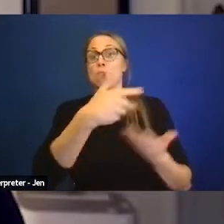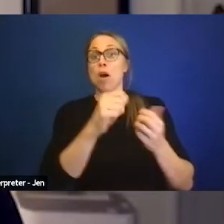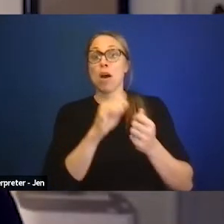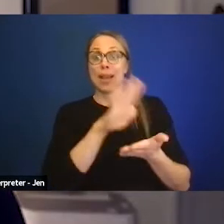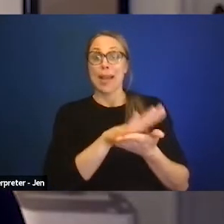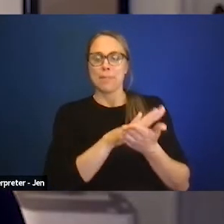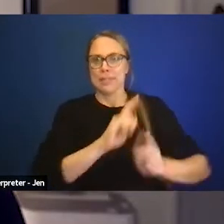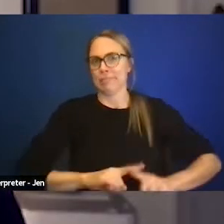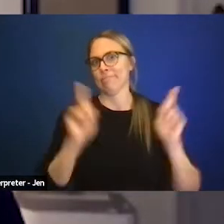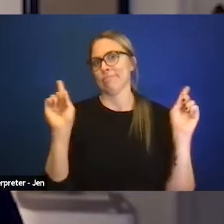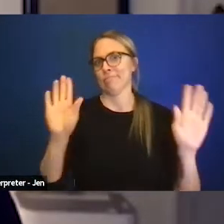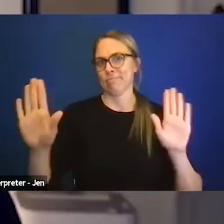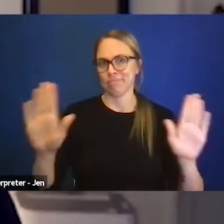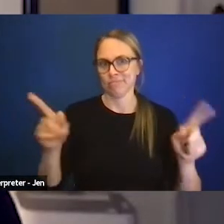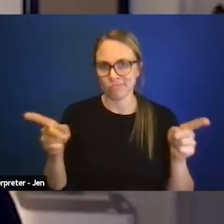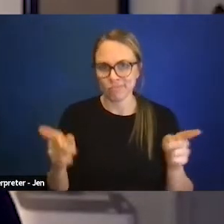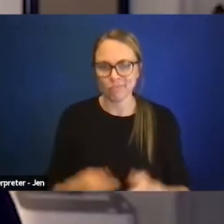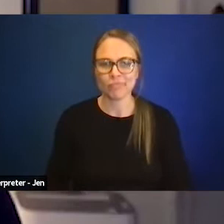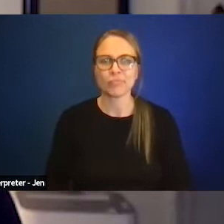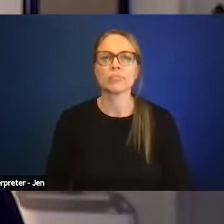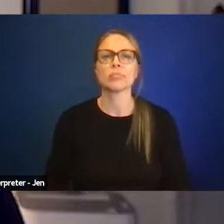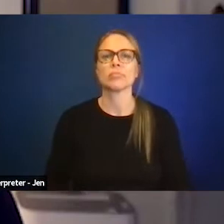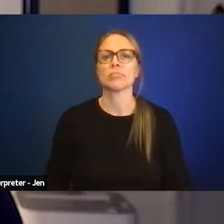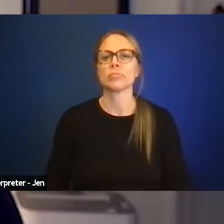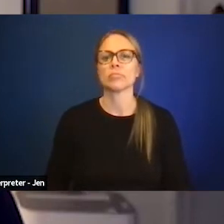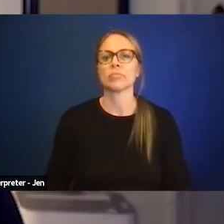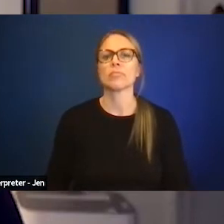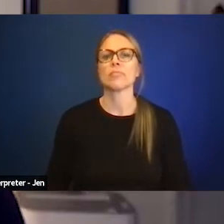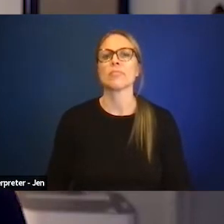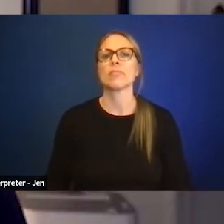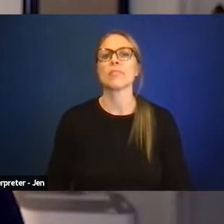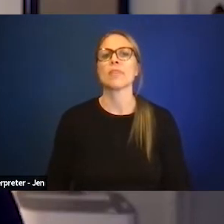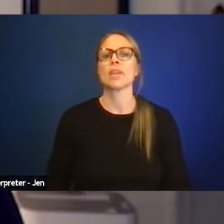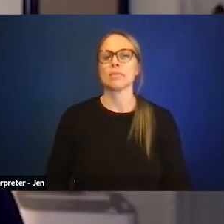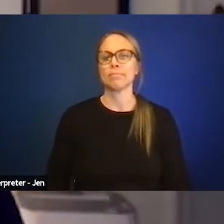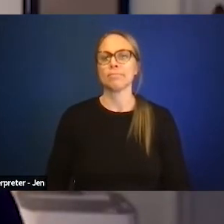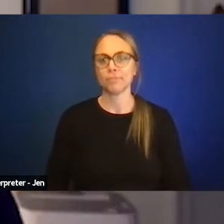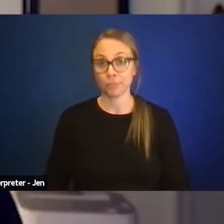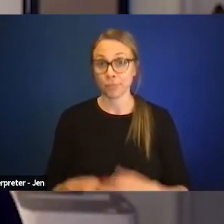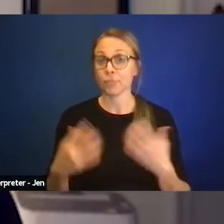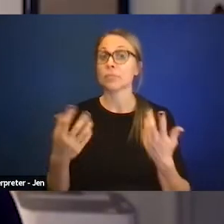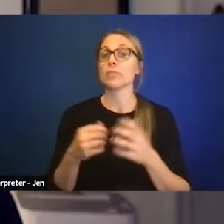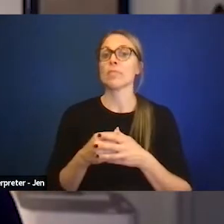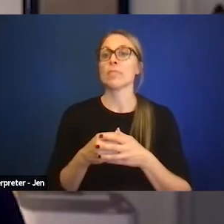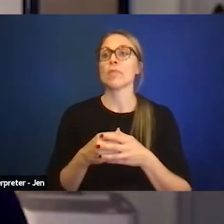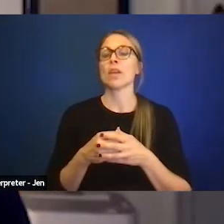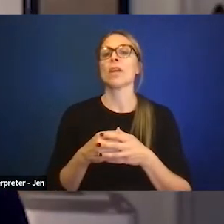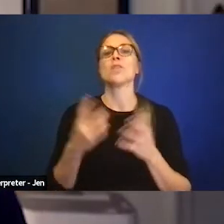I think as the disability movement grows outside of the university,